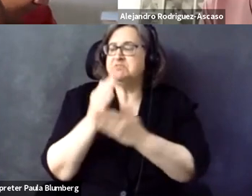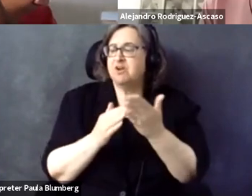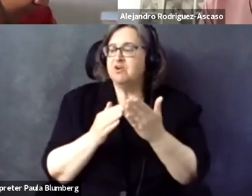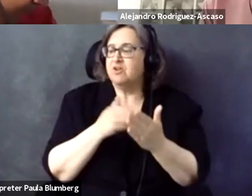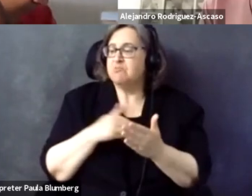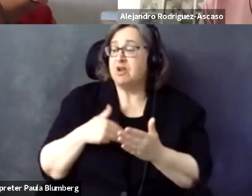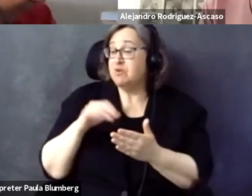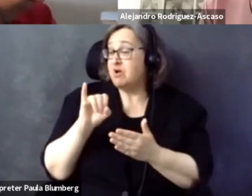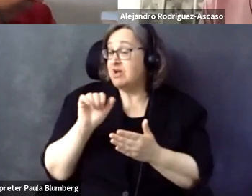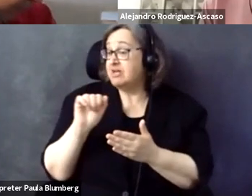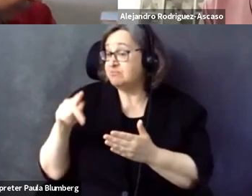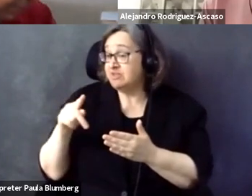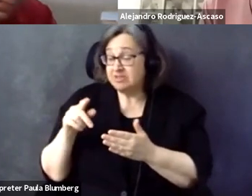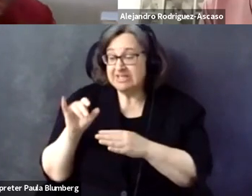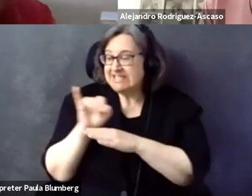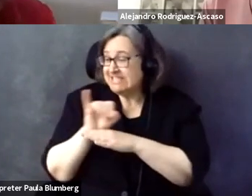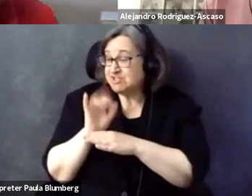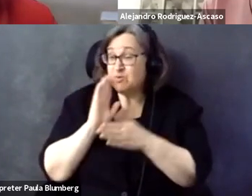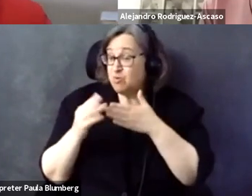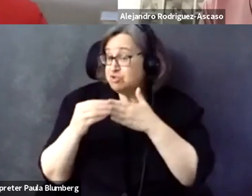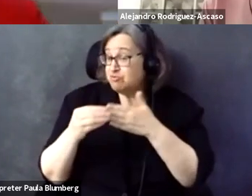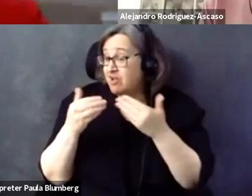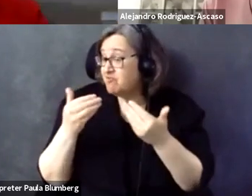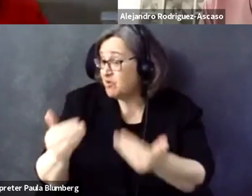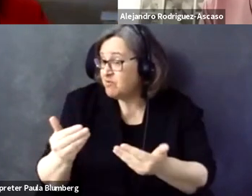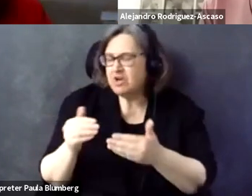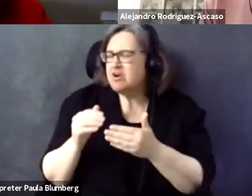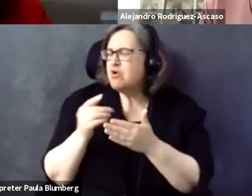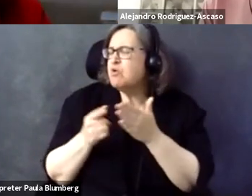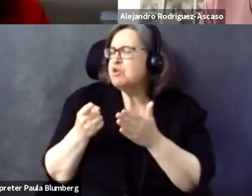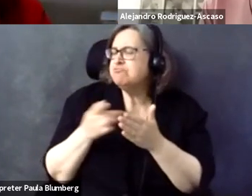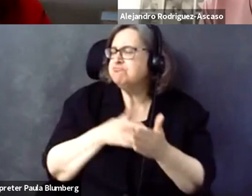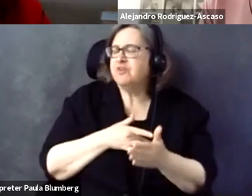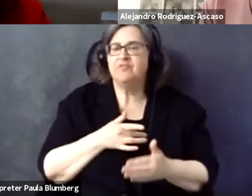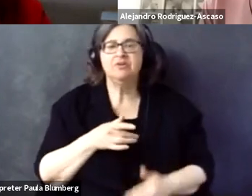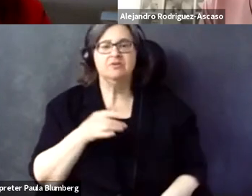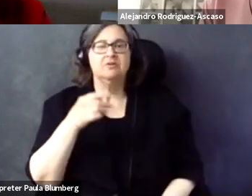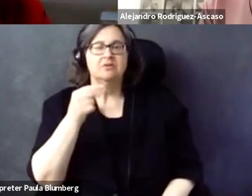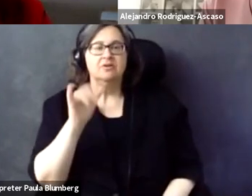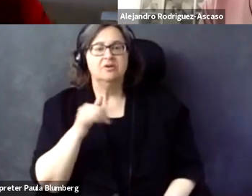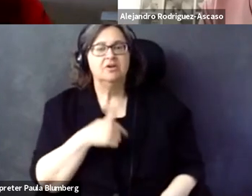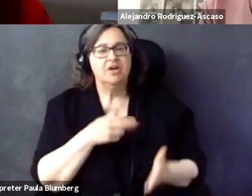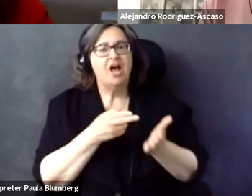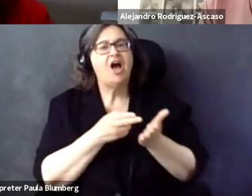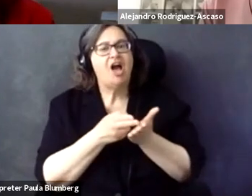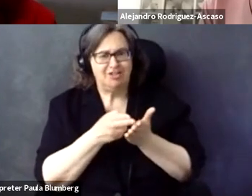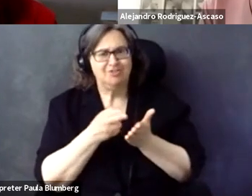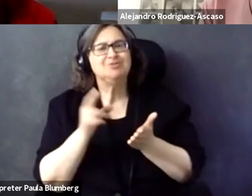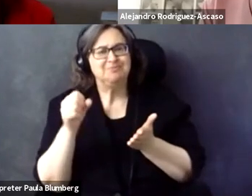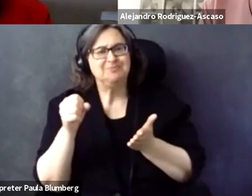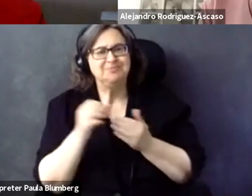the -- I know you have -- are very strong on sort of the industry part of your members in IAAP so is it the industry who is going to drive this